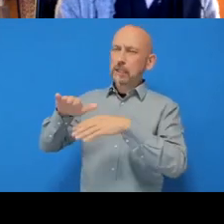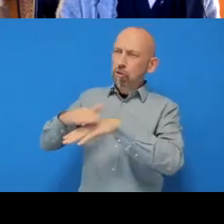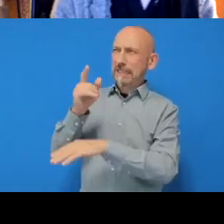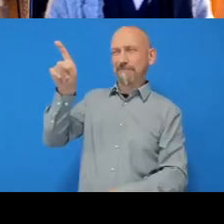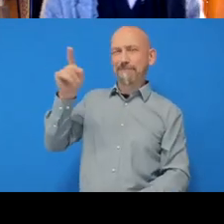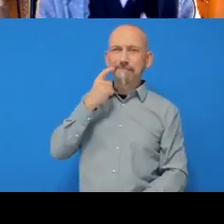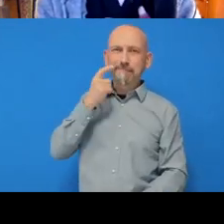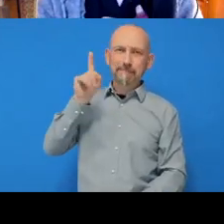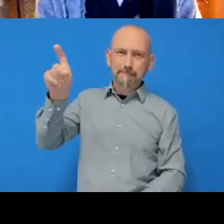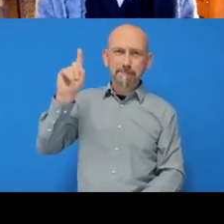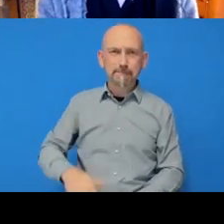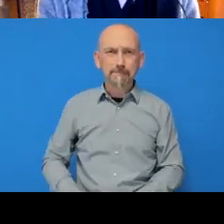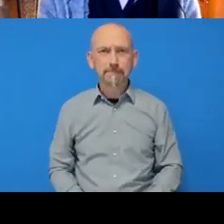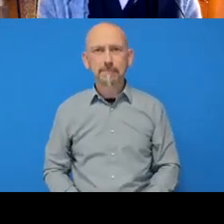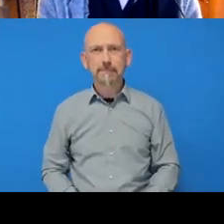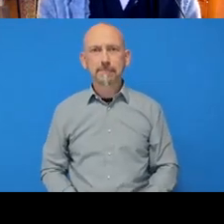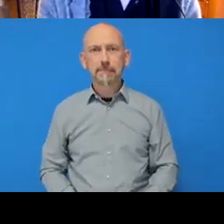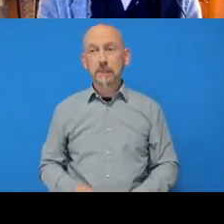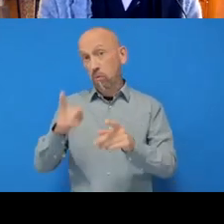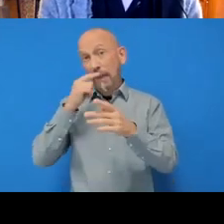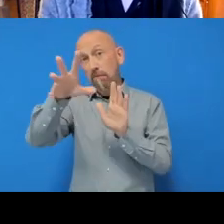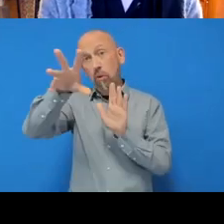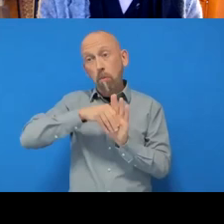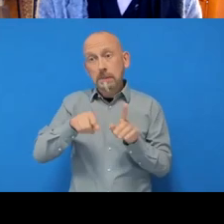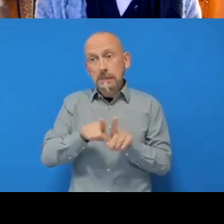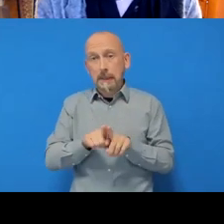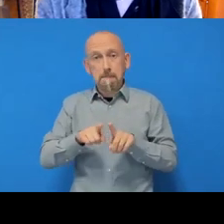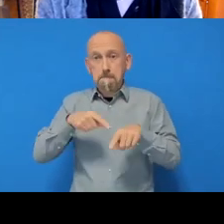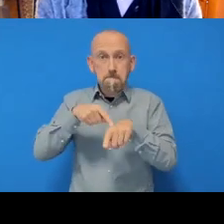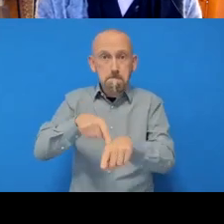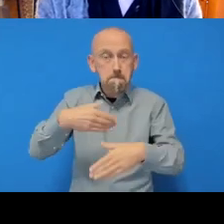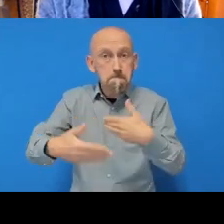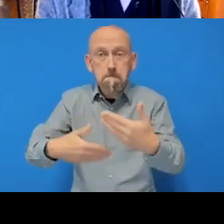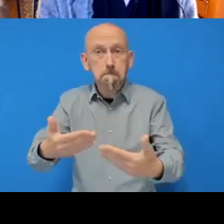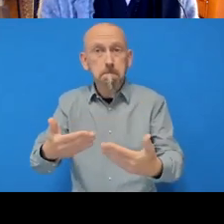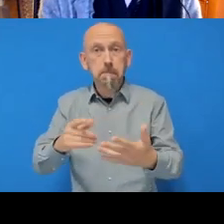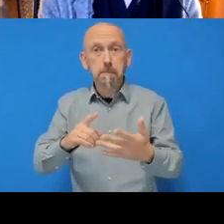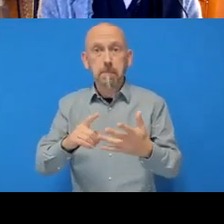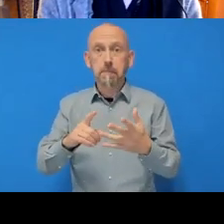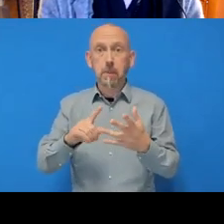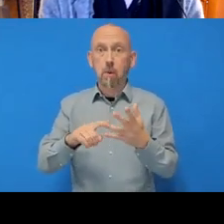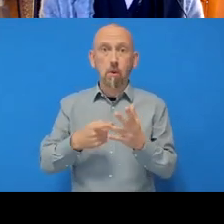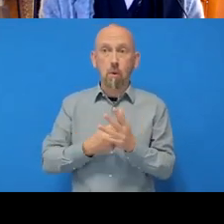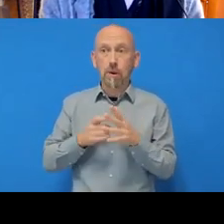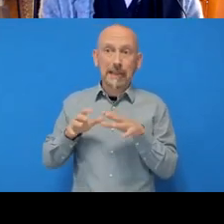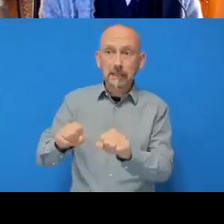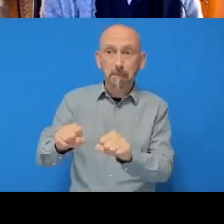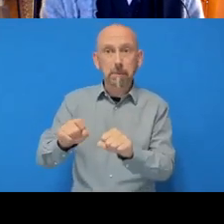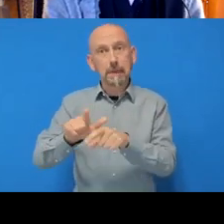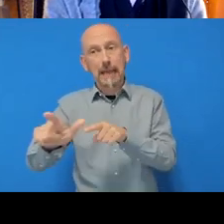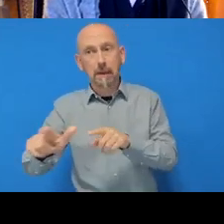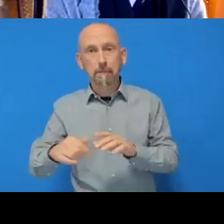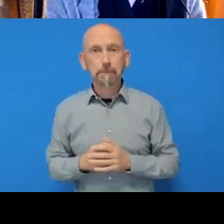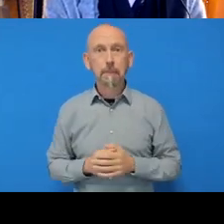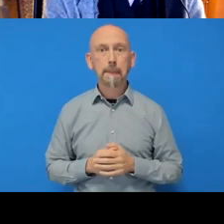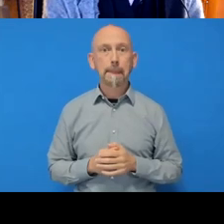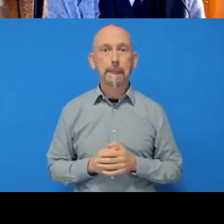And you're welcome to follow along, right? Either at this point or there'll be a chance to catch up in a second.